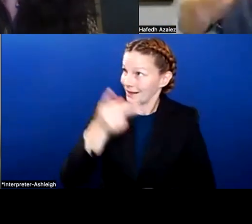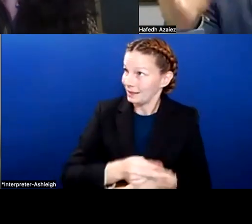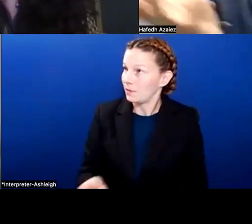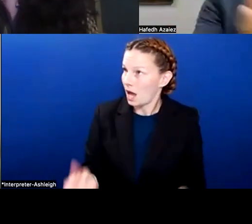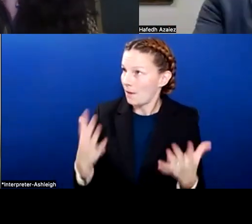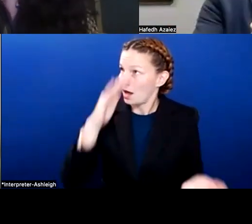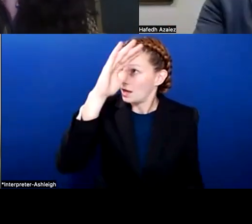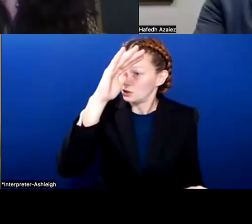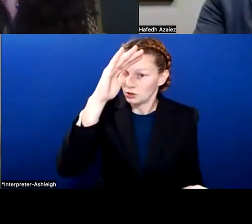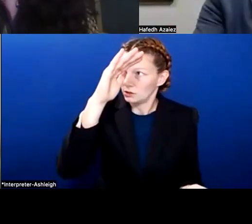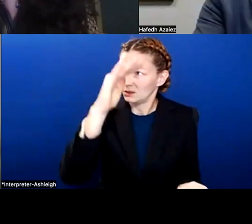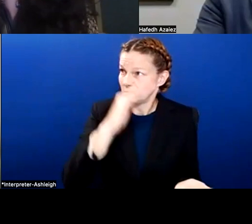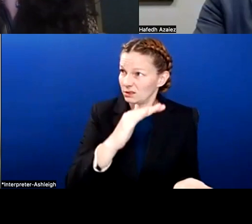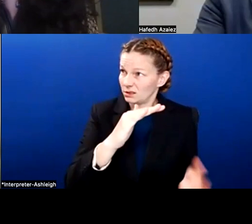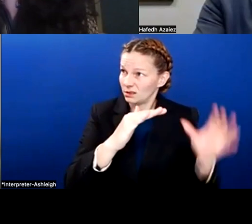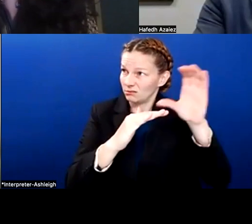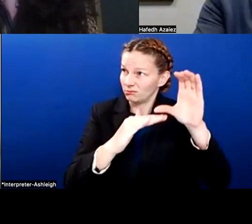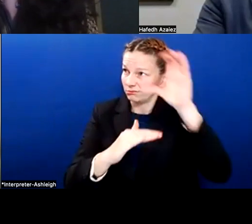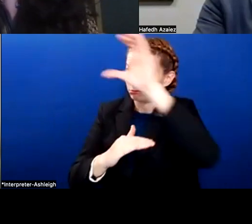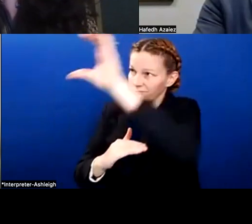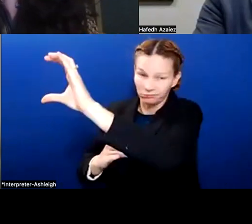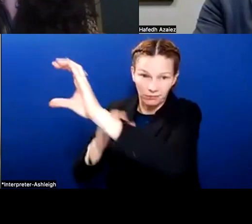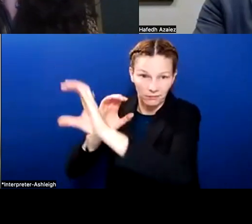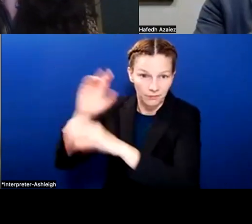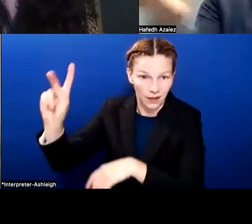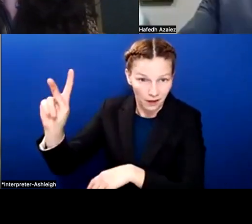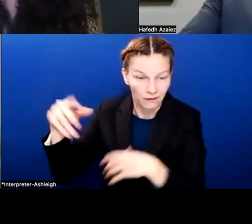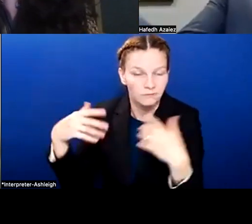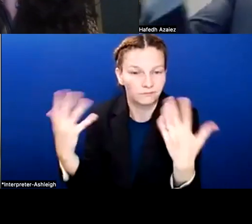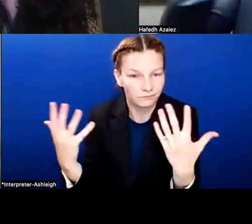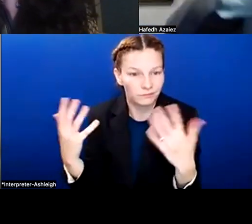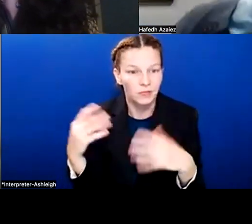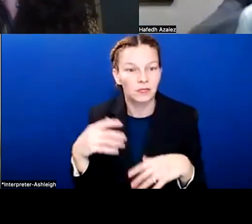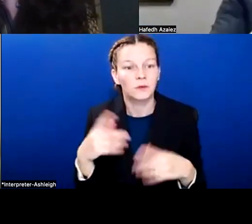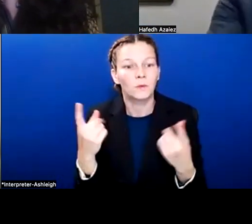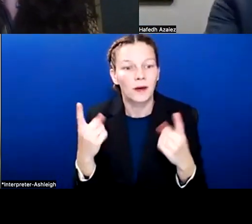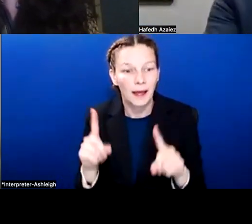who do not collect enough taxes based on that formula. So what happened is, the state send them money.